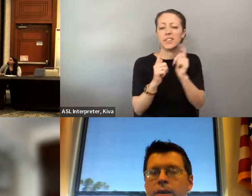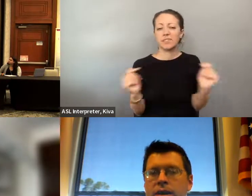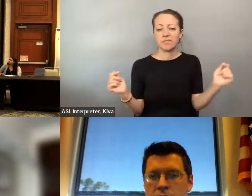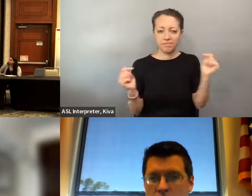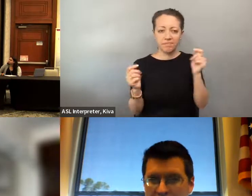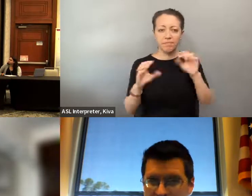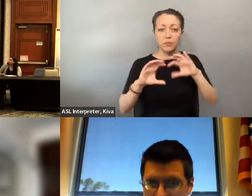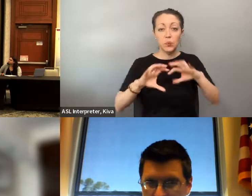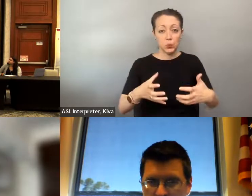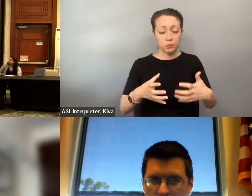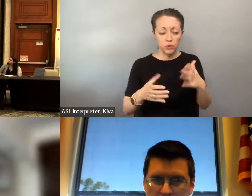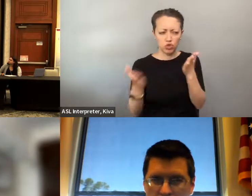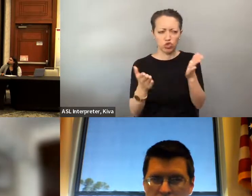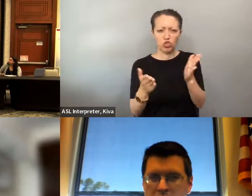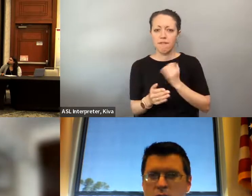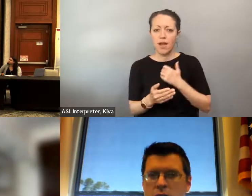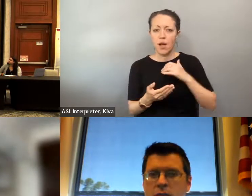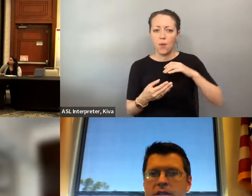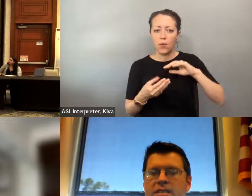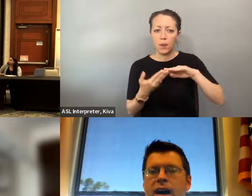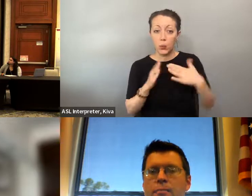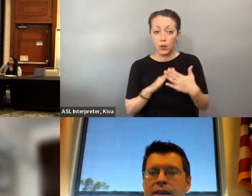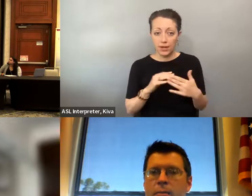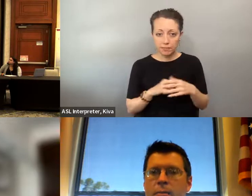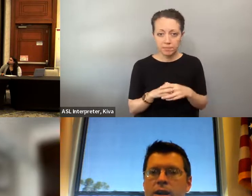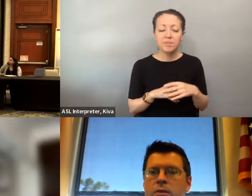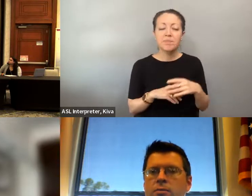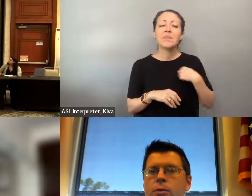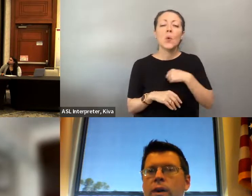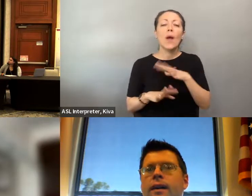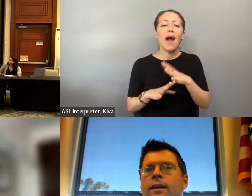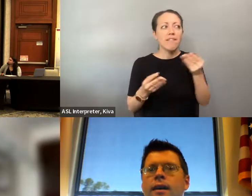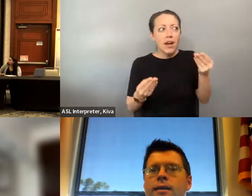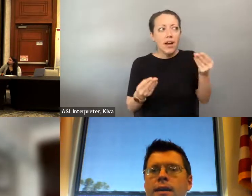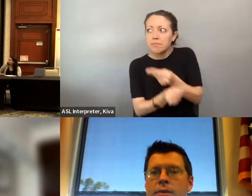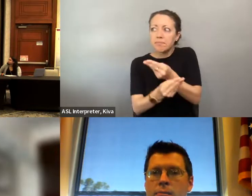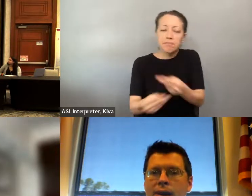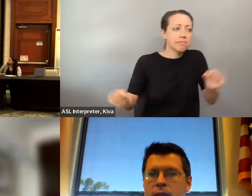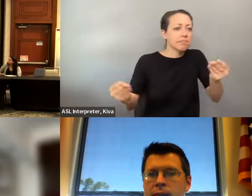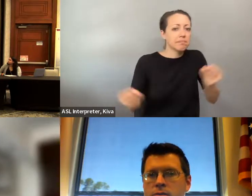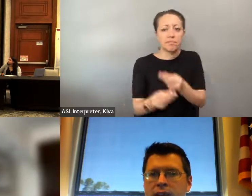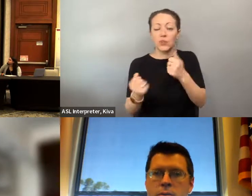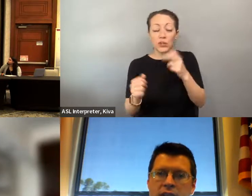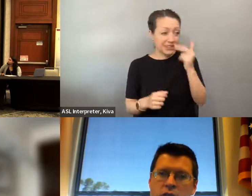We oversee the funding statewide funding for transportation services for people with disabilities, low income populations, and older adults, in each of the counties and we work with transit agencies and human service organizations not for profits and various groups that serve and various groups that serve our population, and we try to our population, and we try to get them. We We sort of serve as a stop gap.